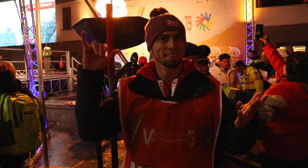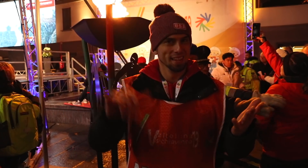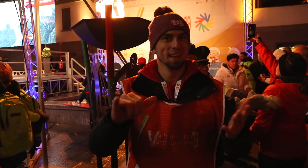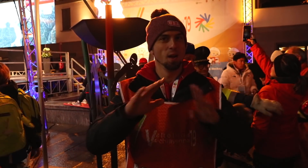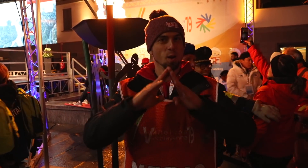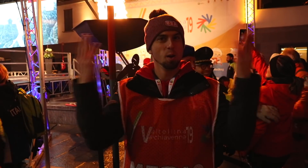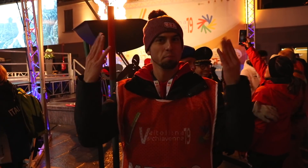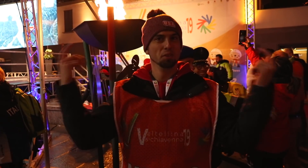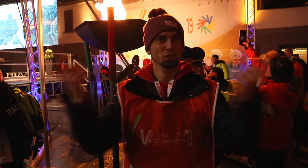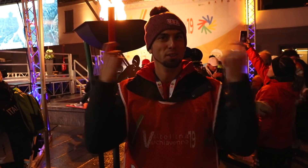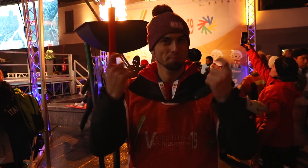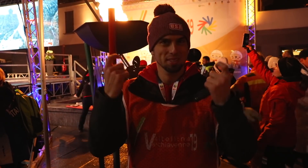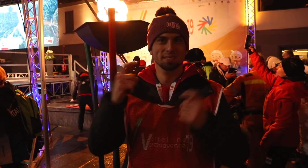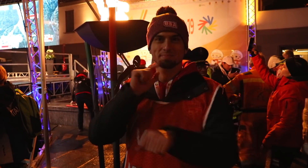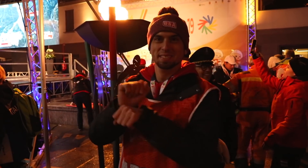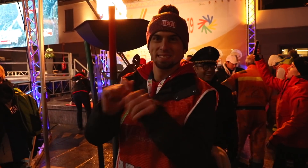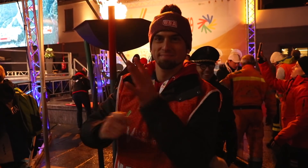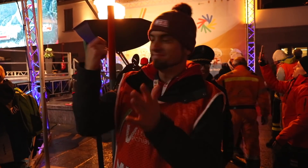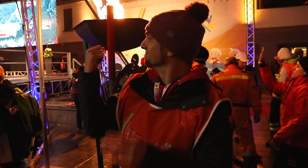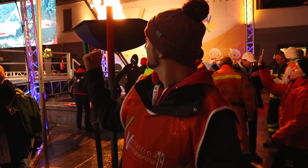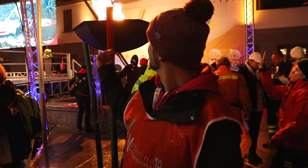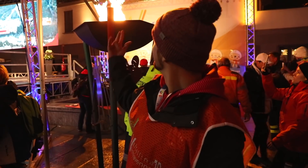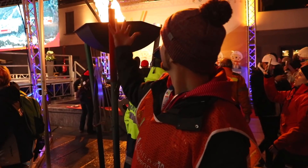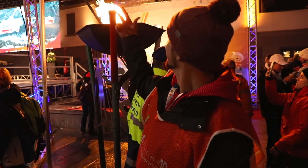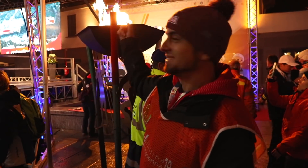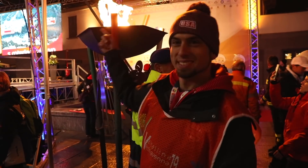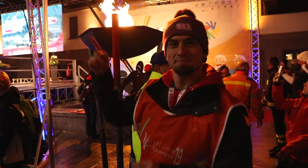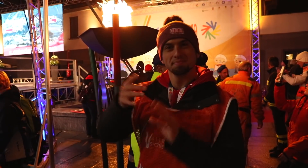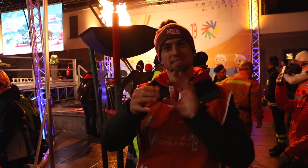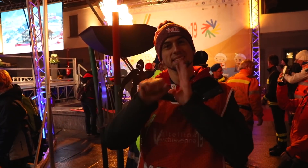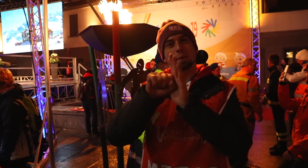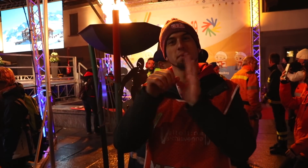So, that's the opening ceremony. There is an actual fire behind me that is